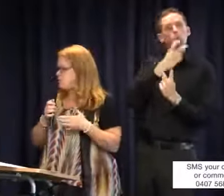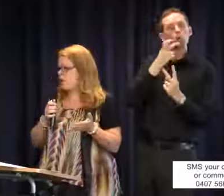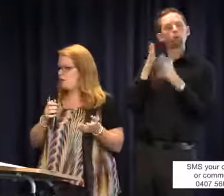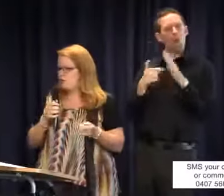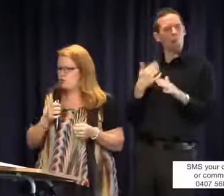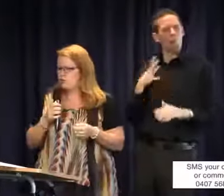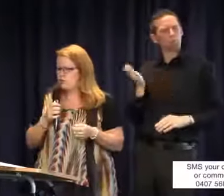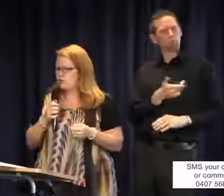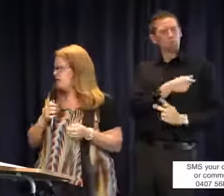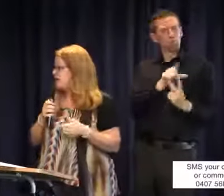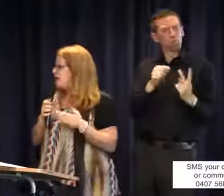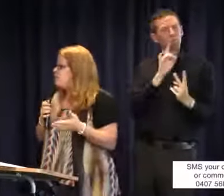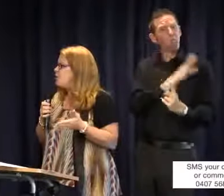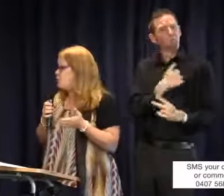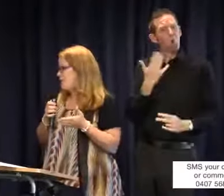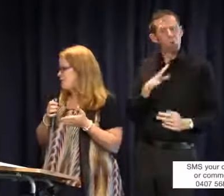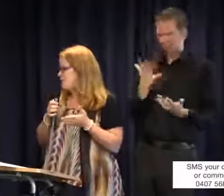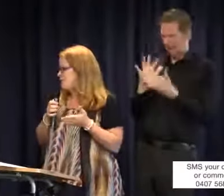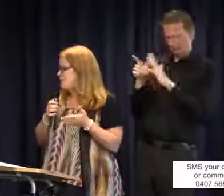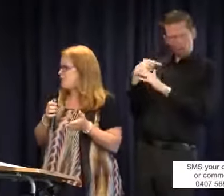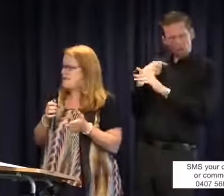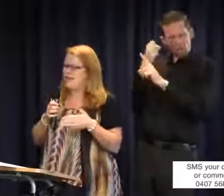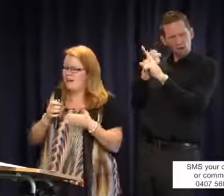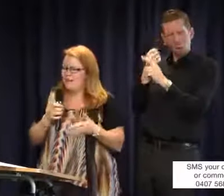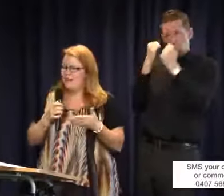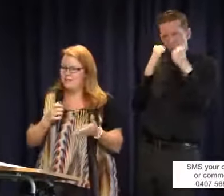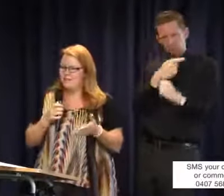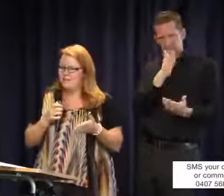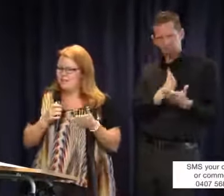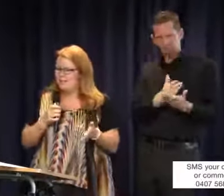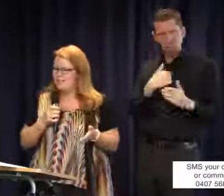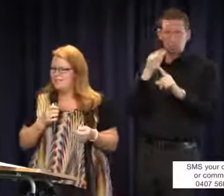which path he chooses. So how do I go about proving? I mean asking and asking we have